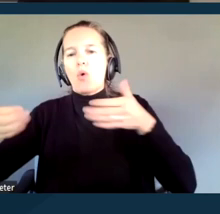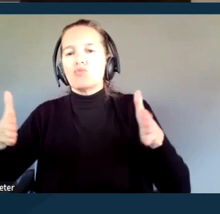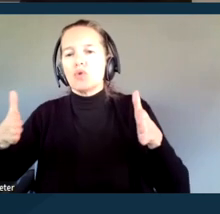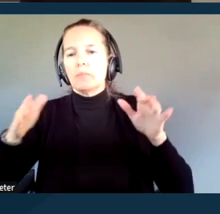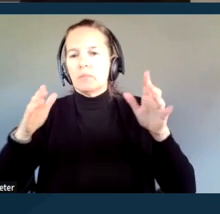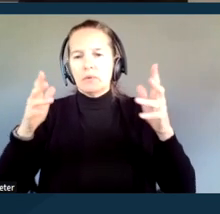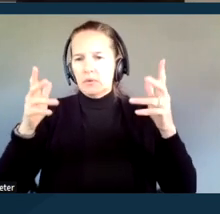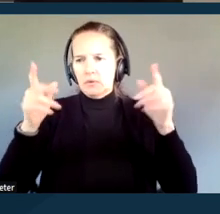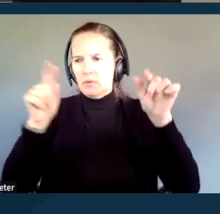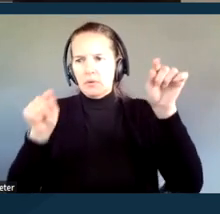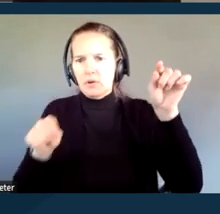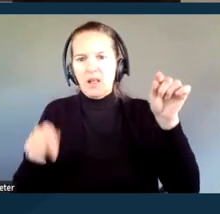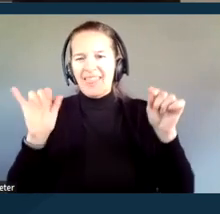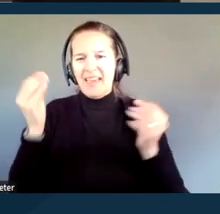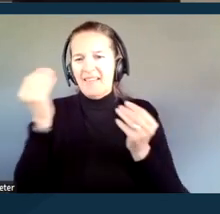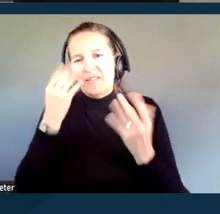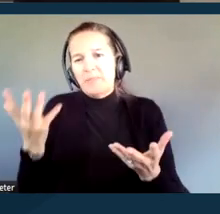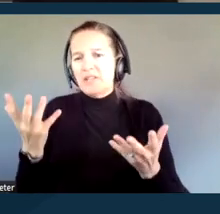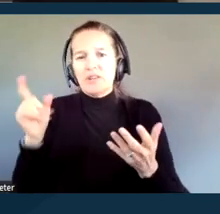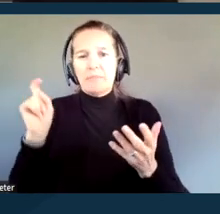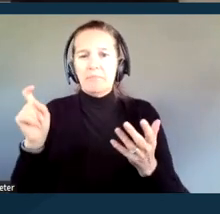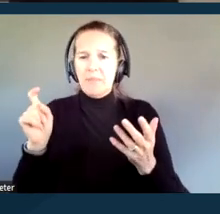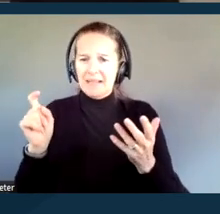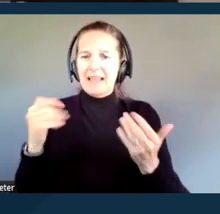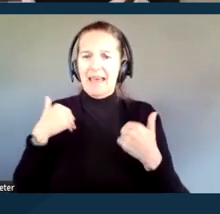All of that information has to be equally accessible